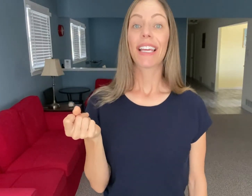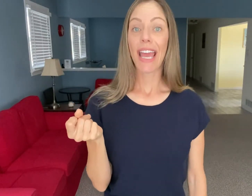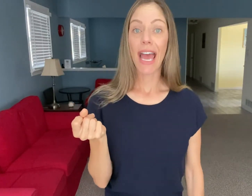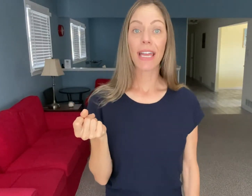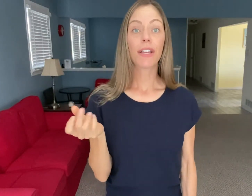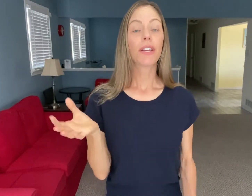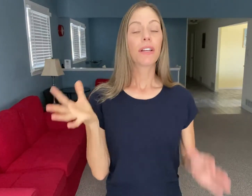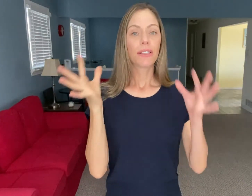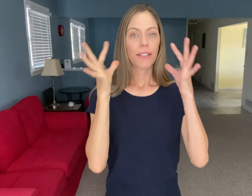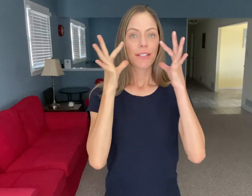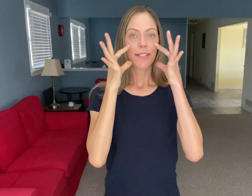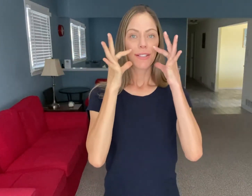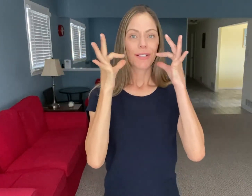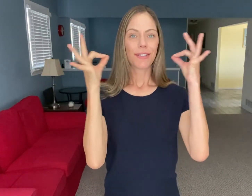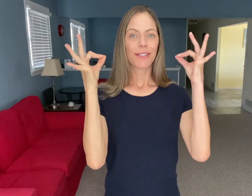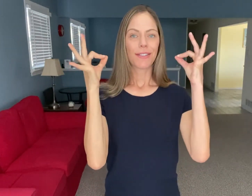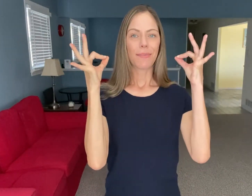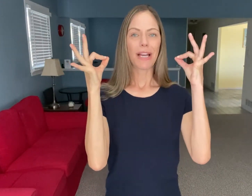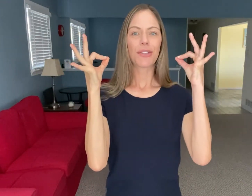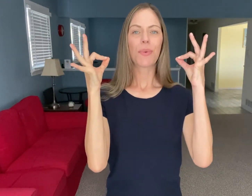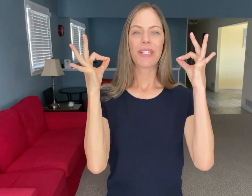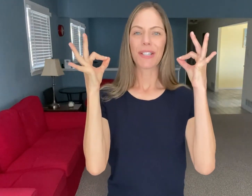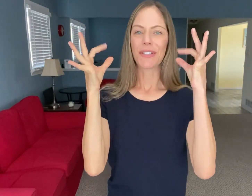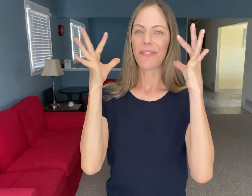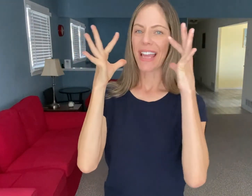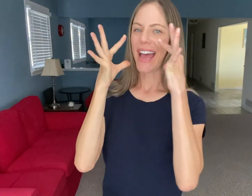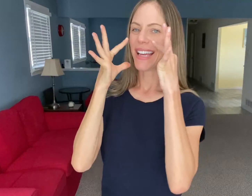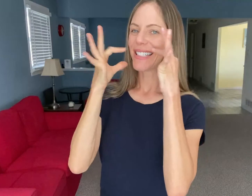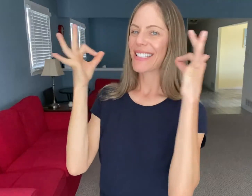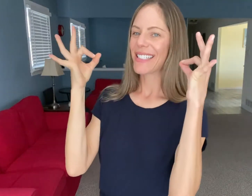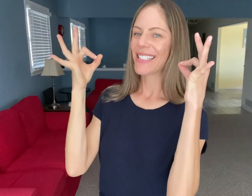CAT imagine the whiskers of a cat.